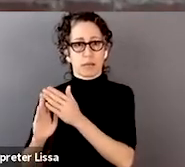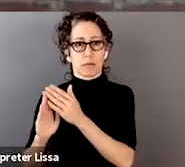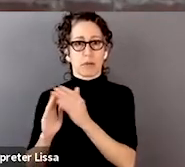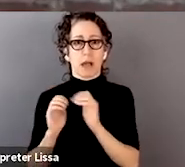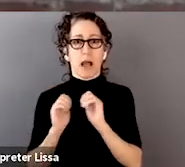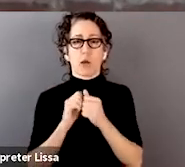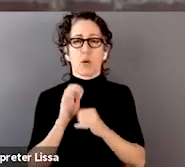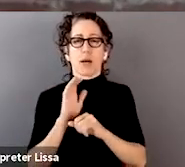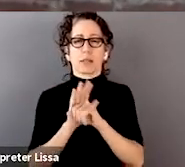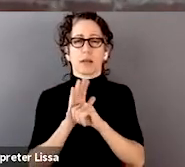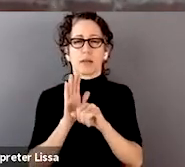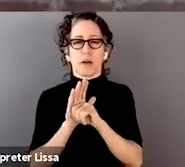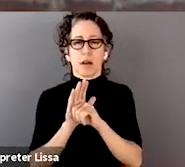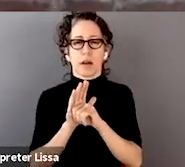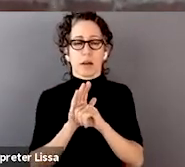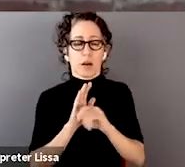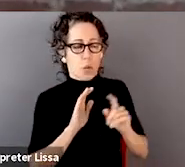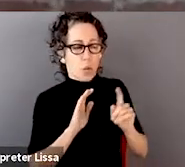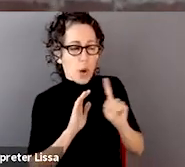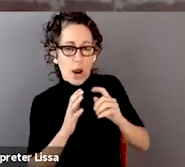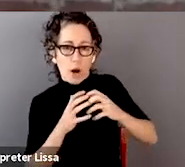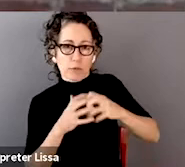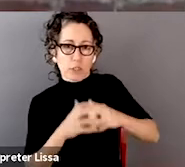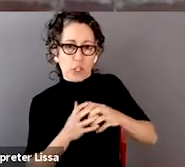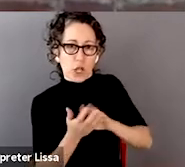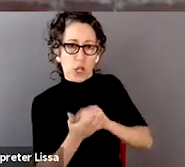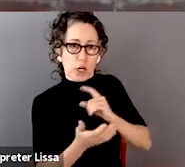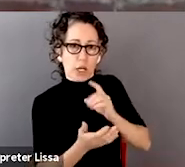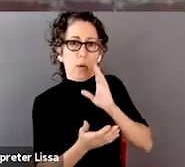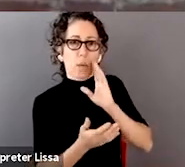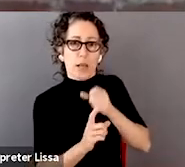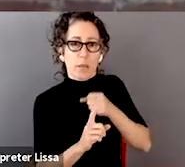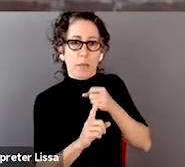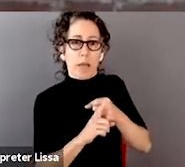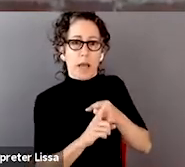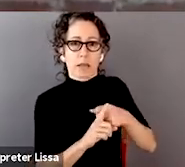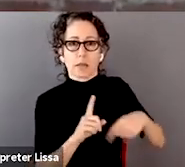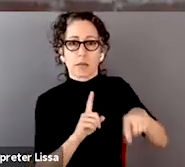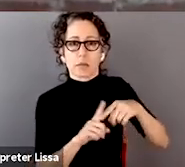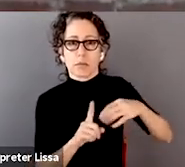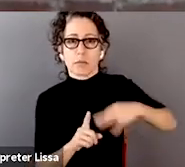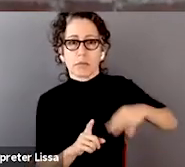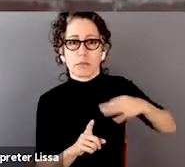where machine learning is going to be the most impactful but then also from the machine learning side,